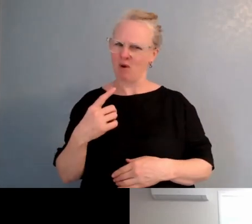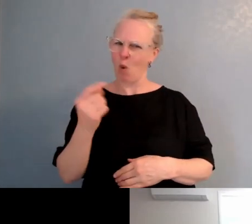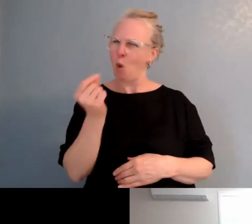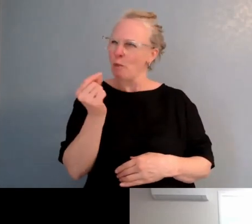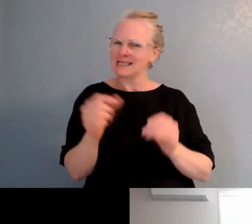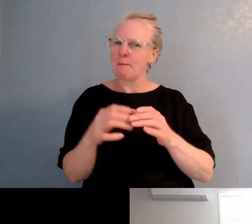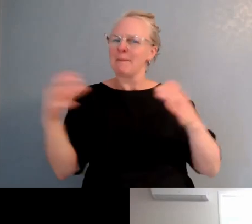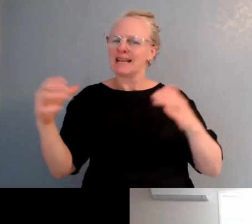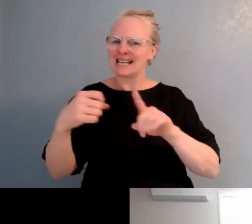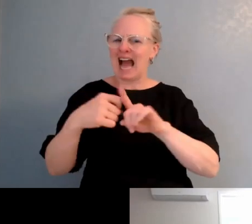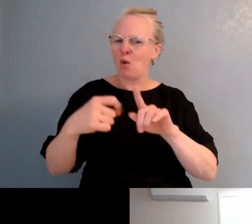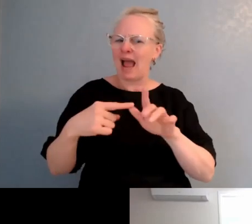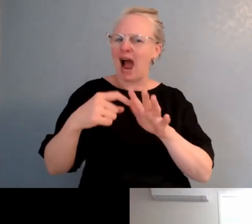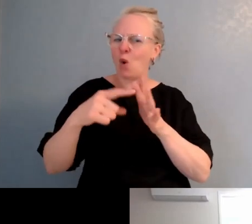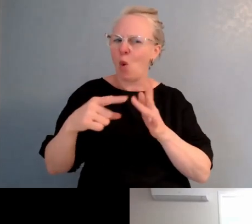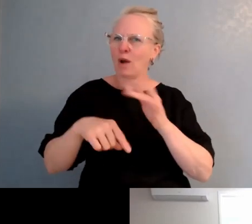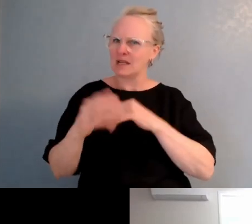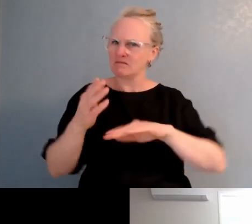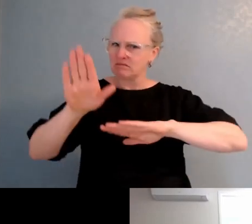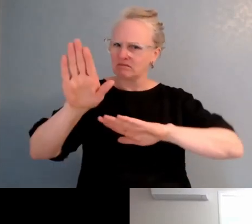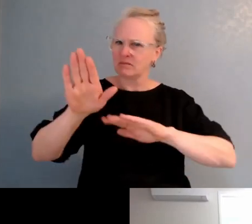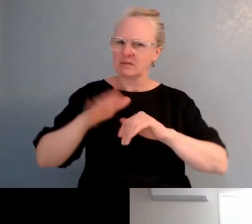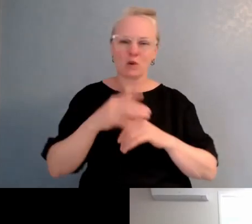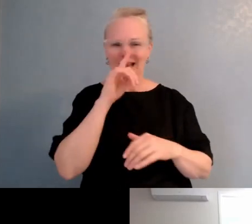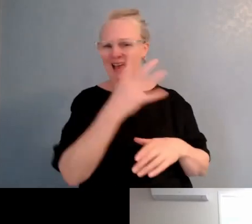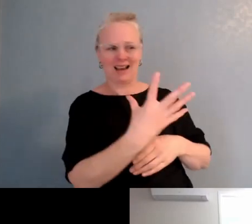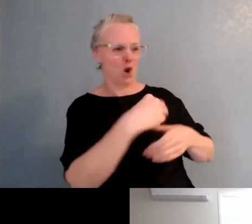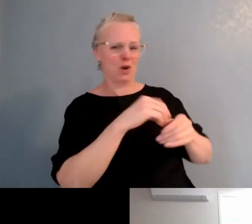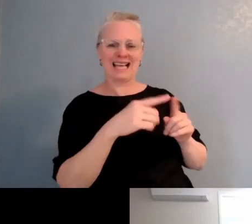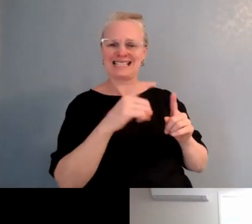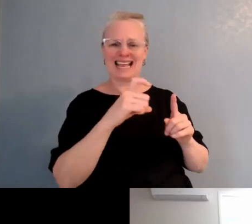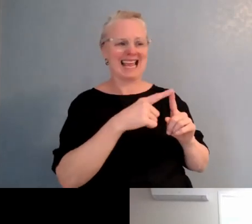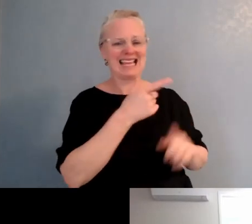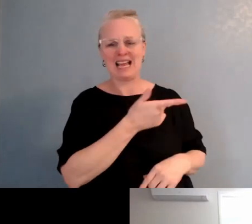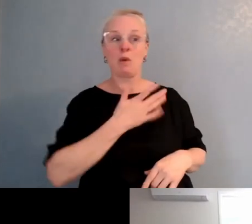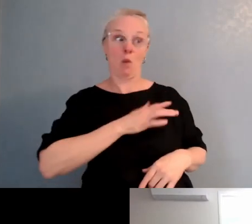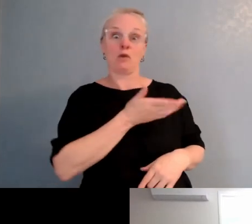but we're getting a bit unruly in terms of that. We've always had that in mind, but just with the numbers.